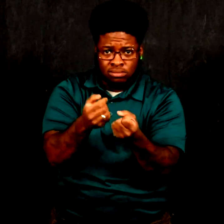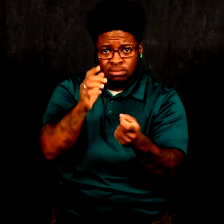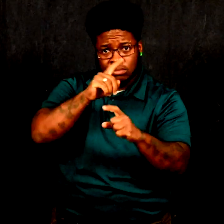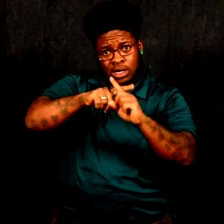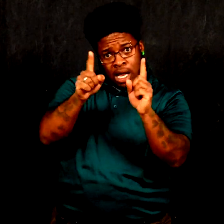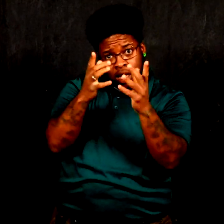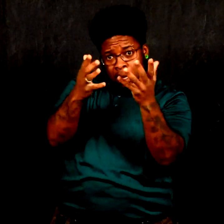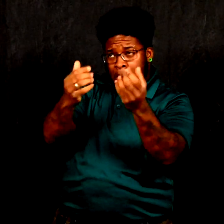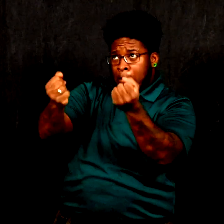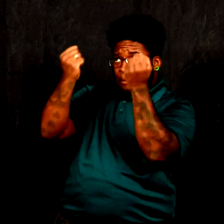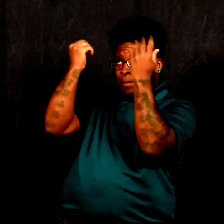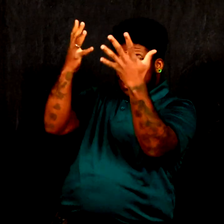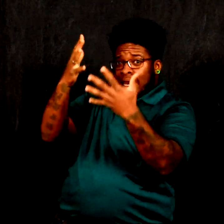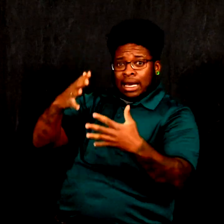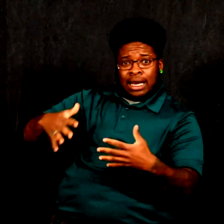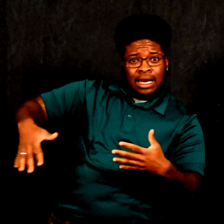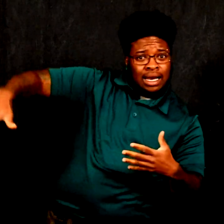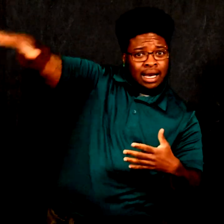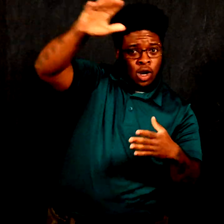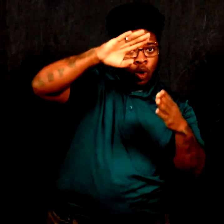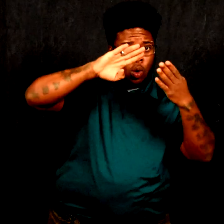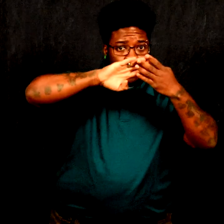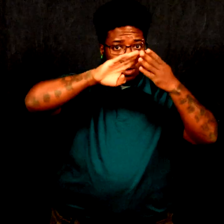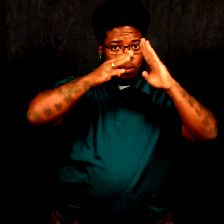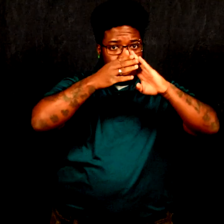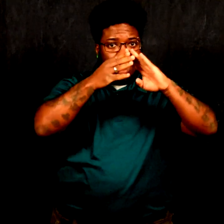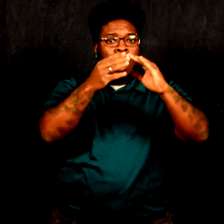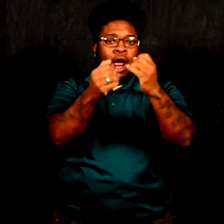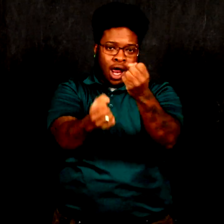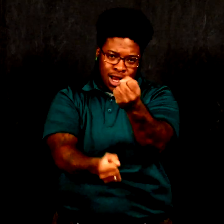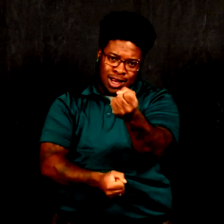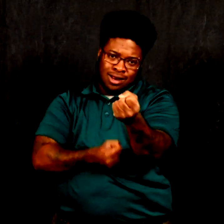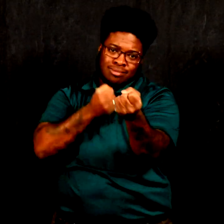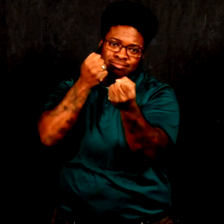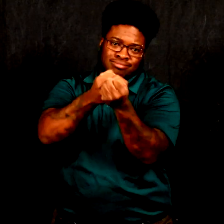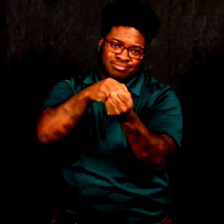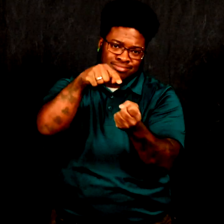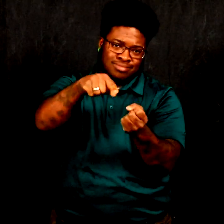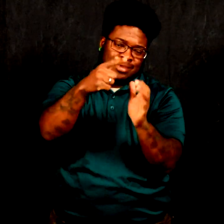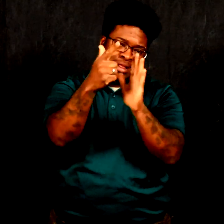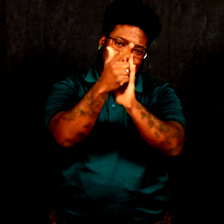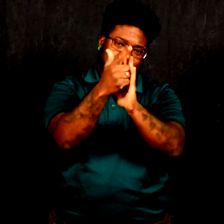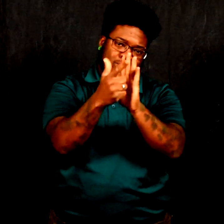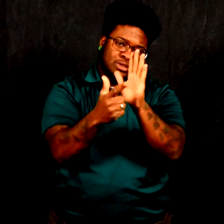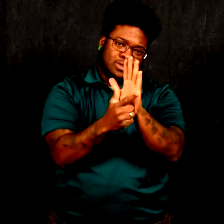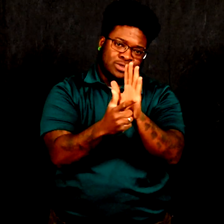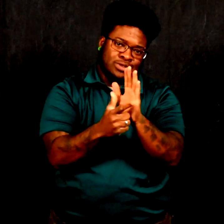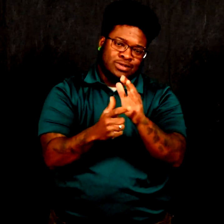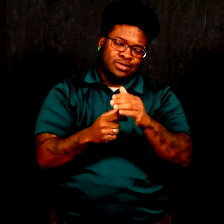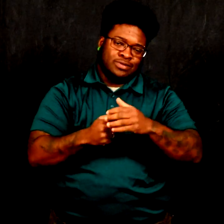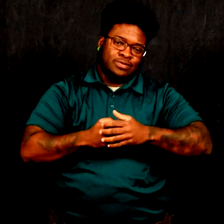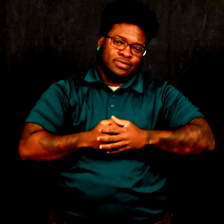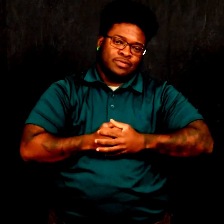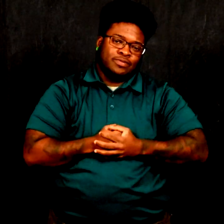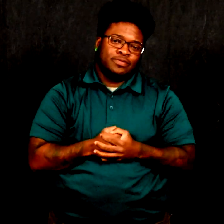but know many in the community were supportive of this legislation.